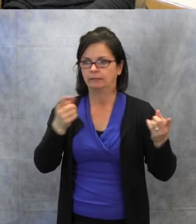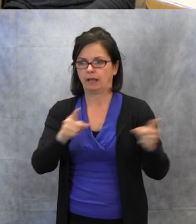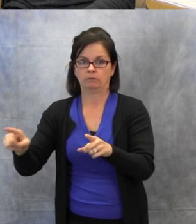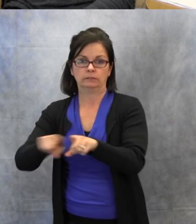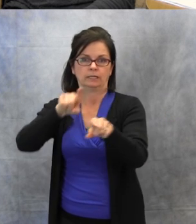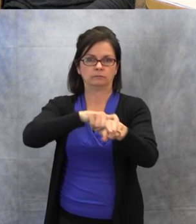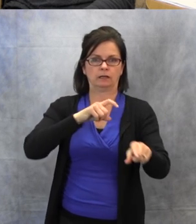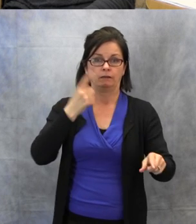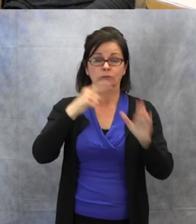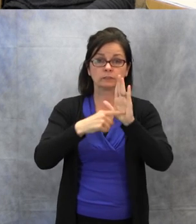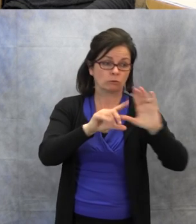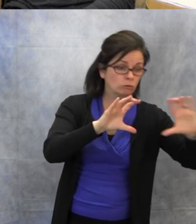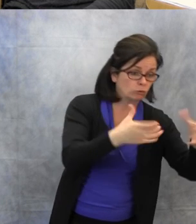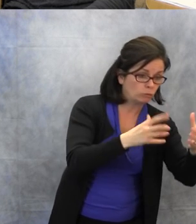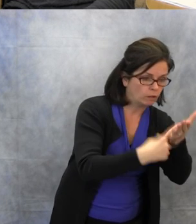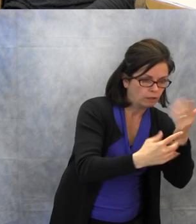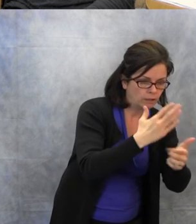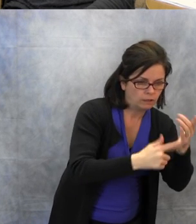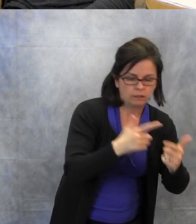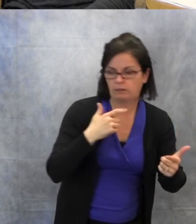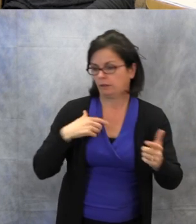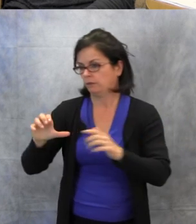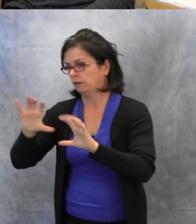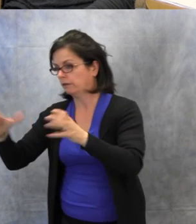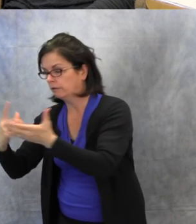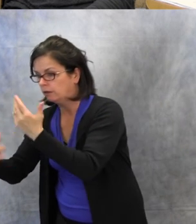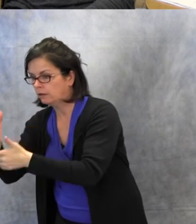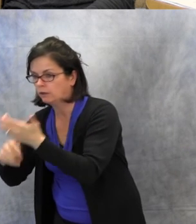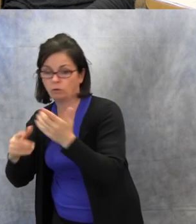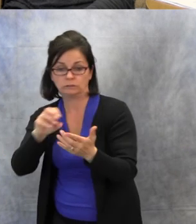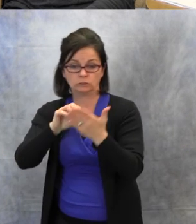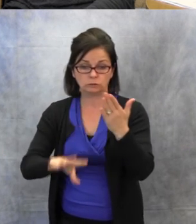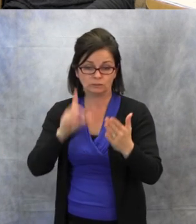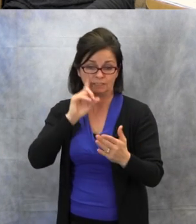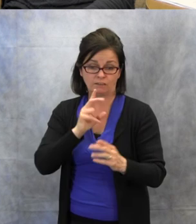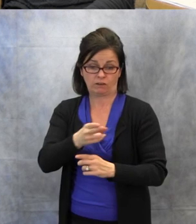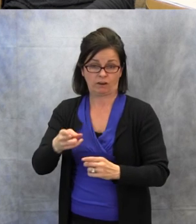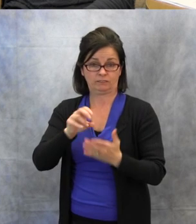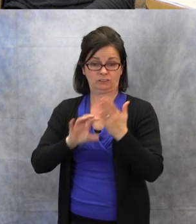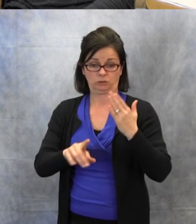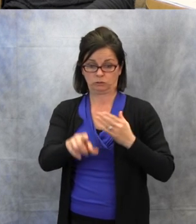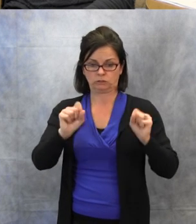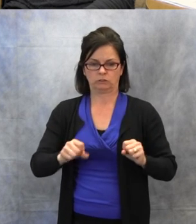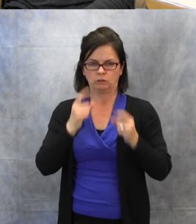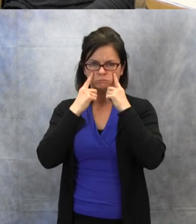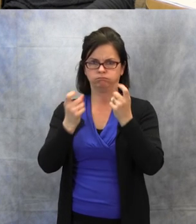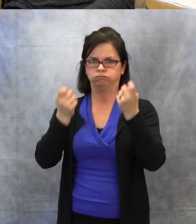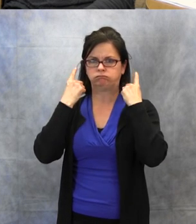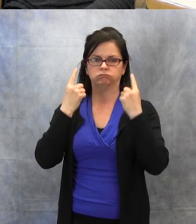group discussion going on, students who are Deaf and hard of hearing could miss some information